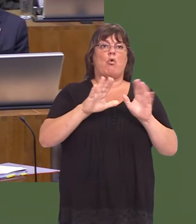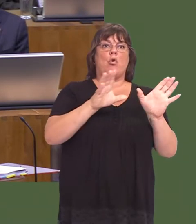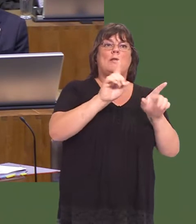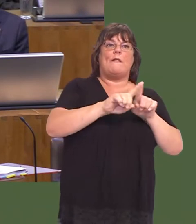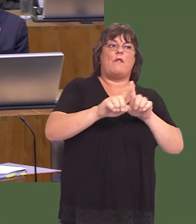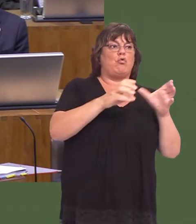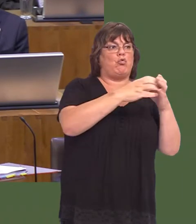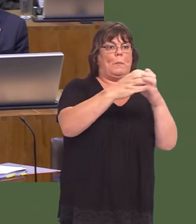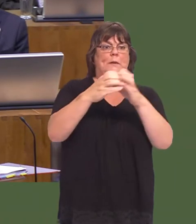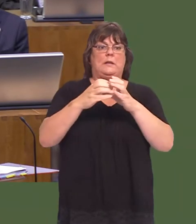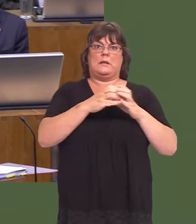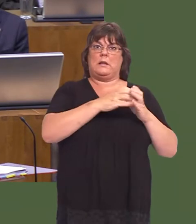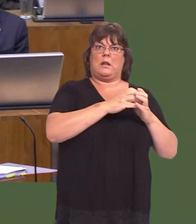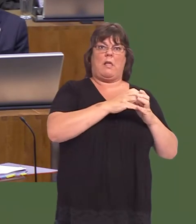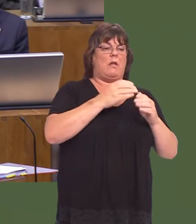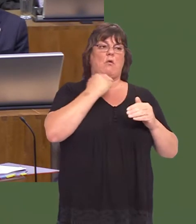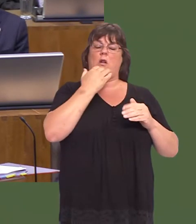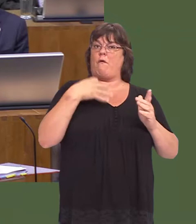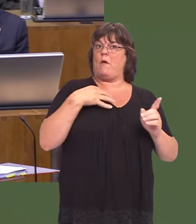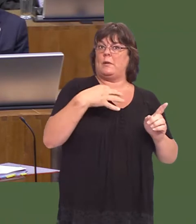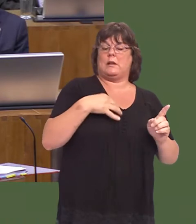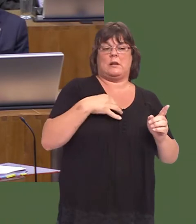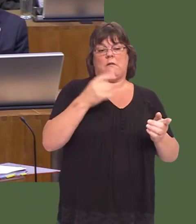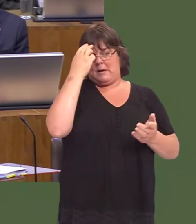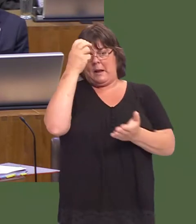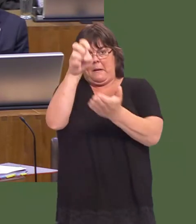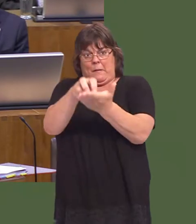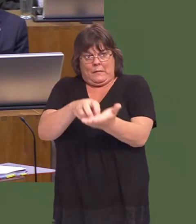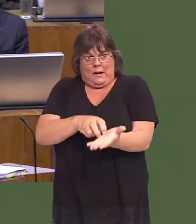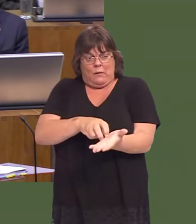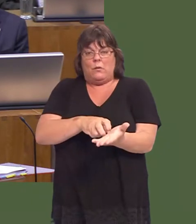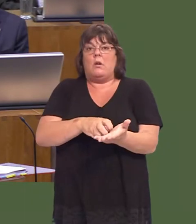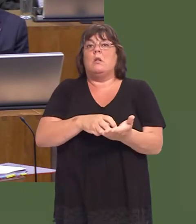in the programme, and 16 of them stood as candidates in the local government elections this May.